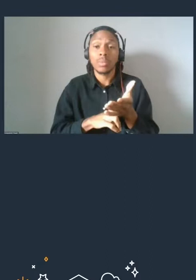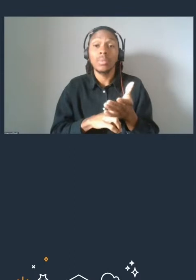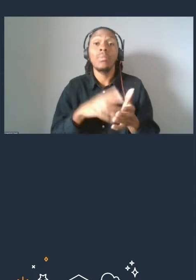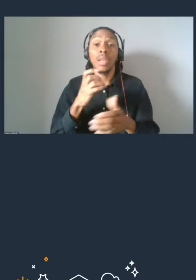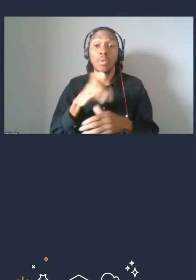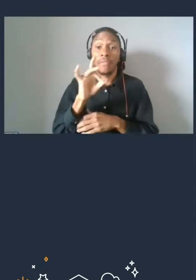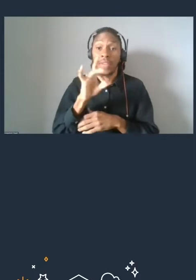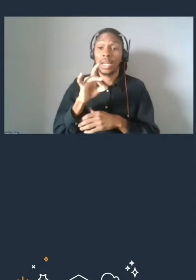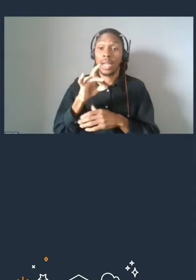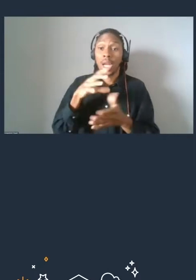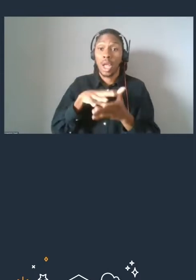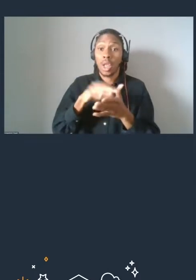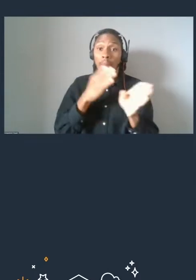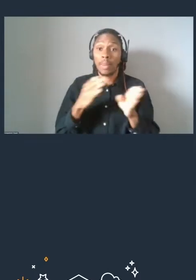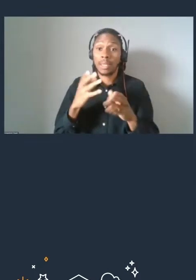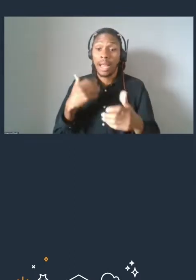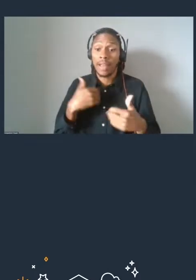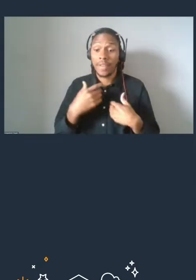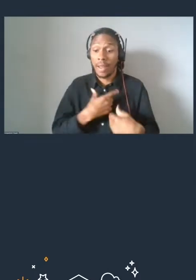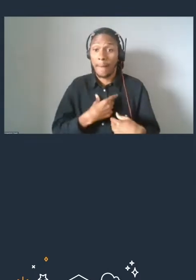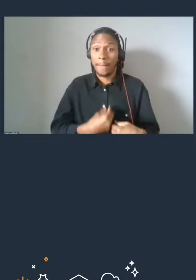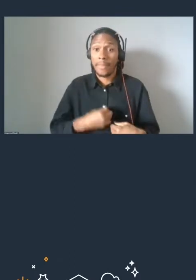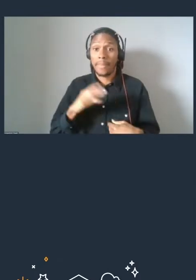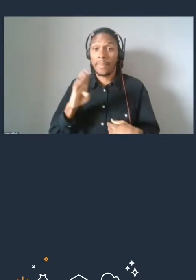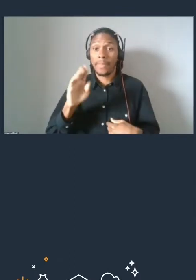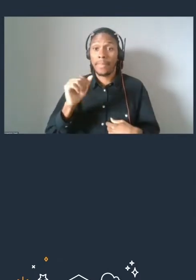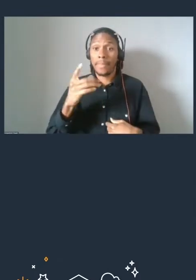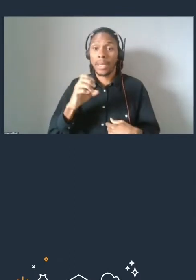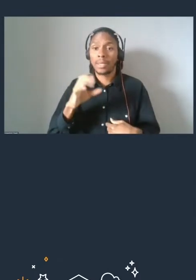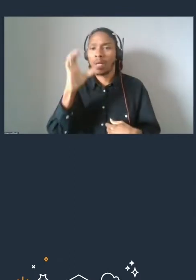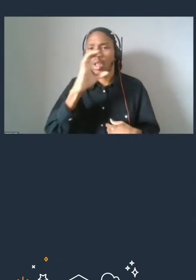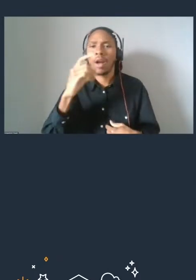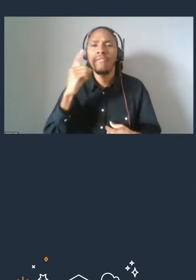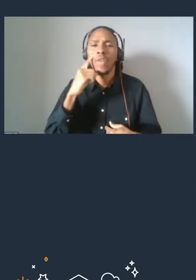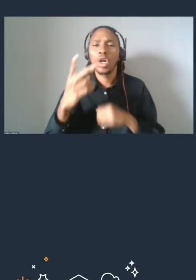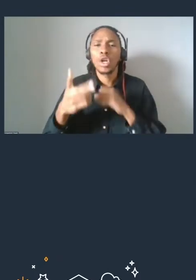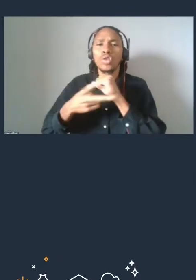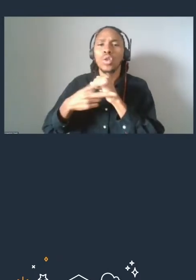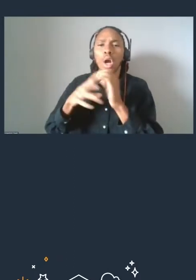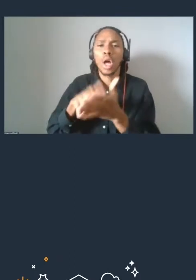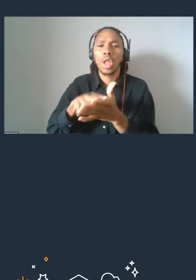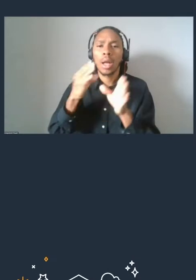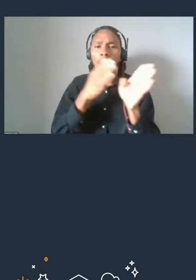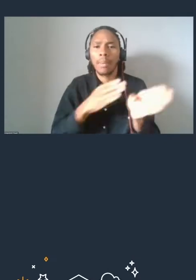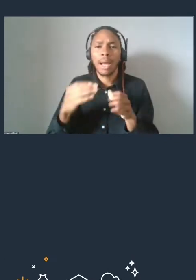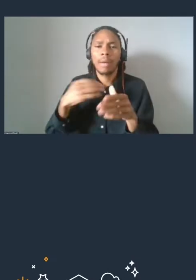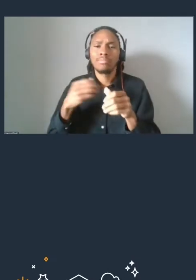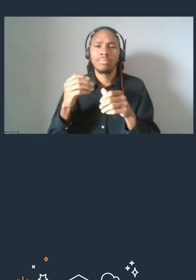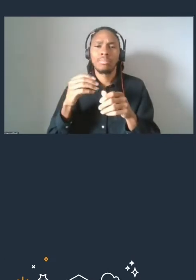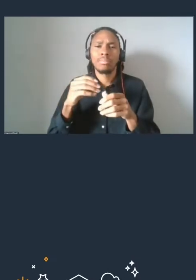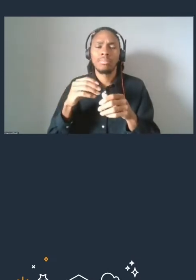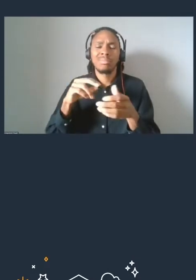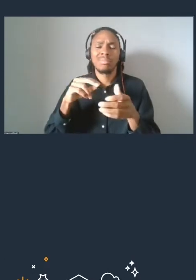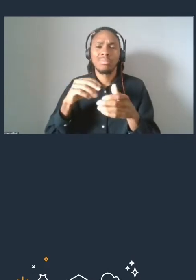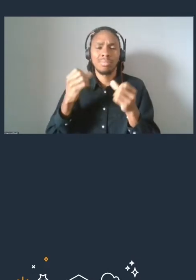what you want to do is search for the storage learning plans. This will bring up a collection of storage related learning courses,